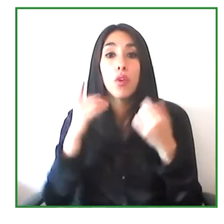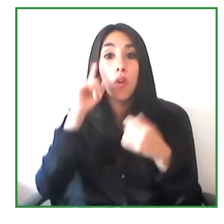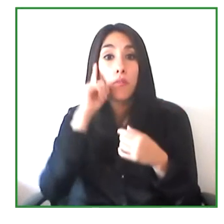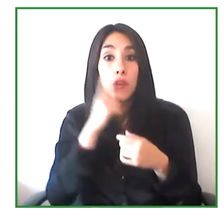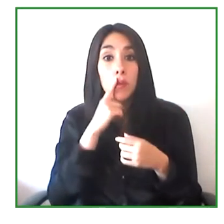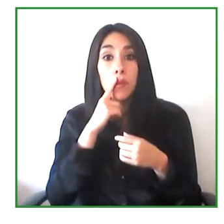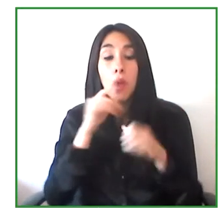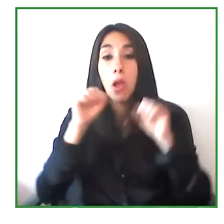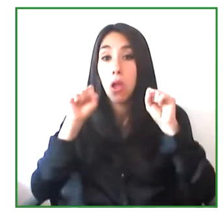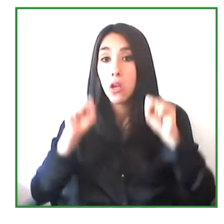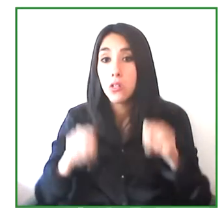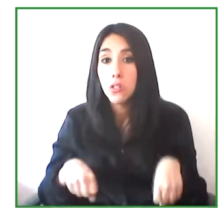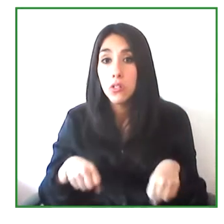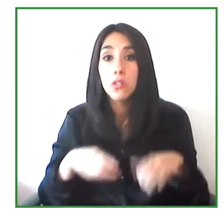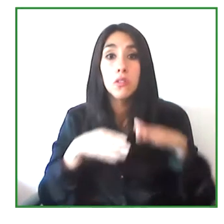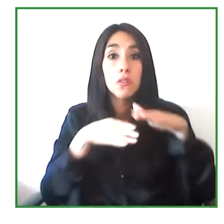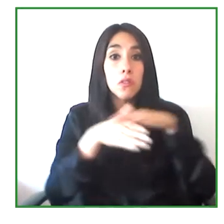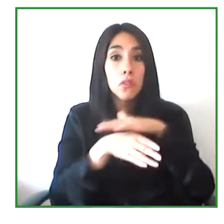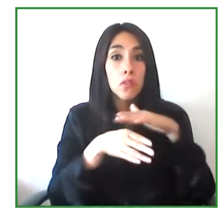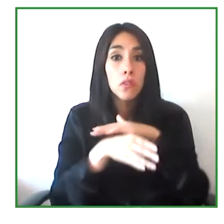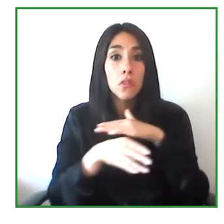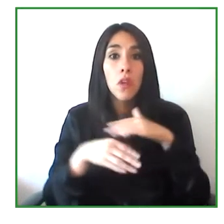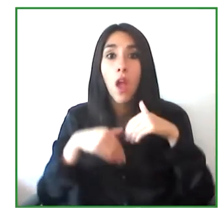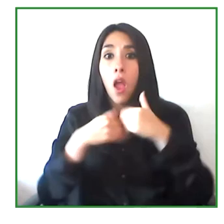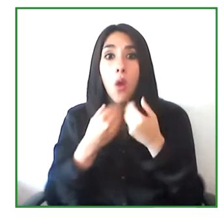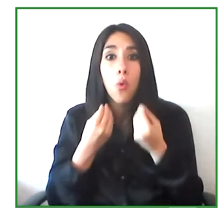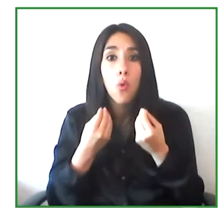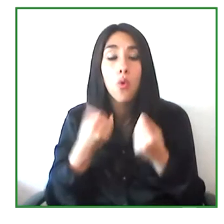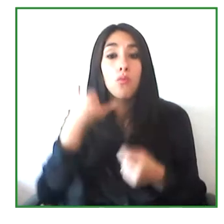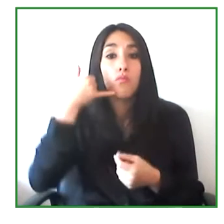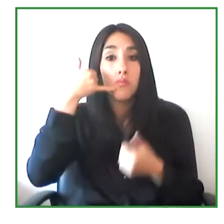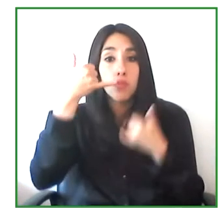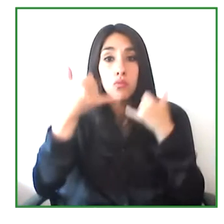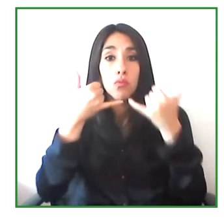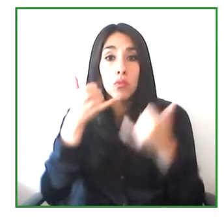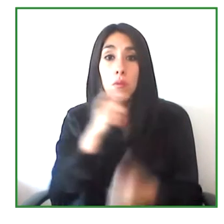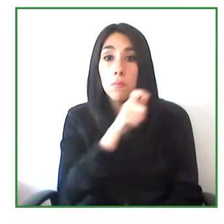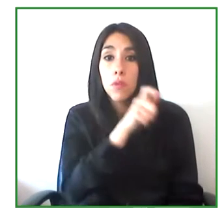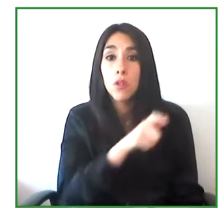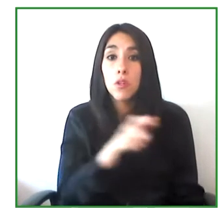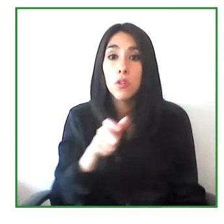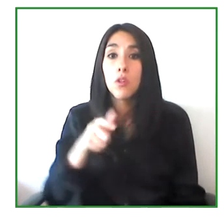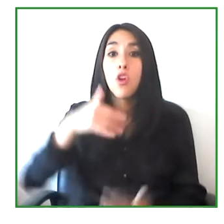It allows us to. To. Make calls to different people in different contexts,